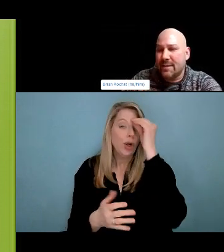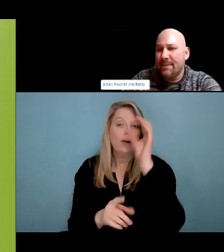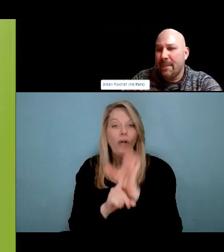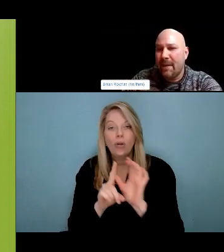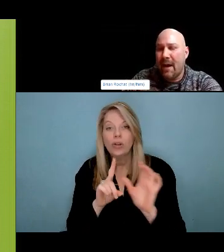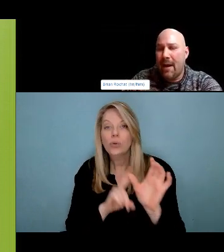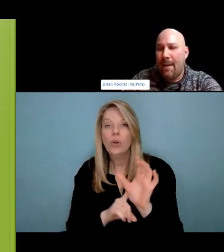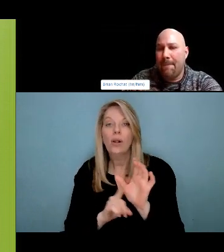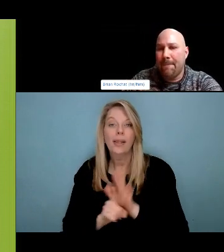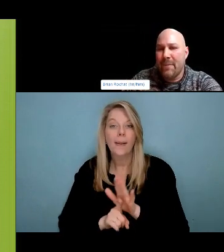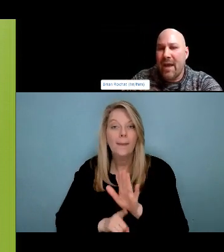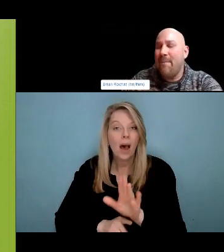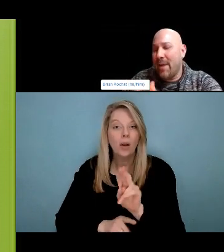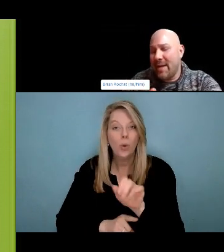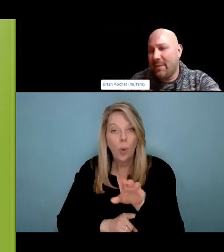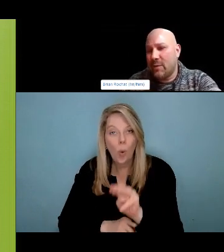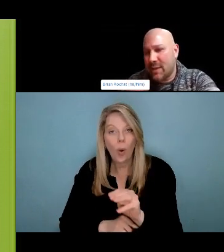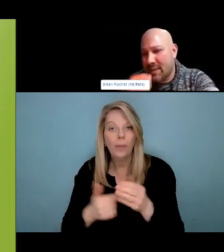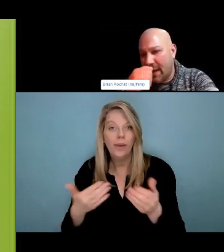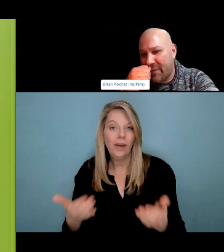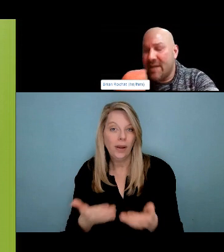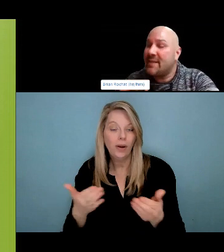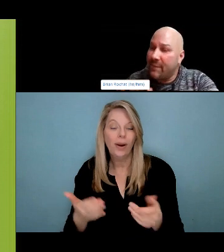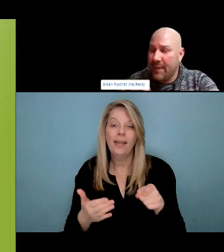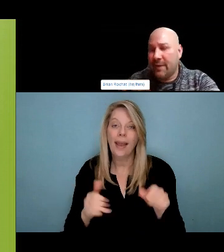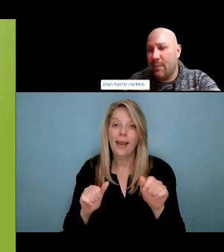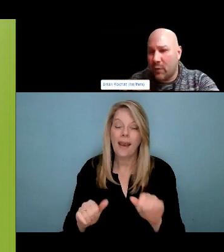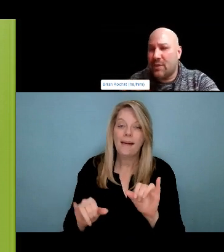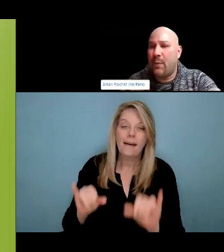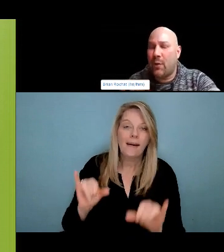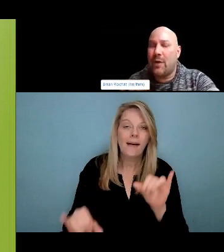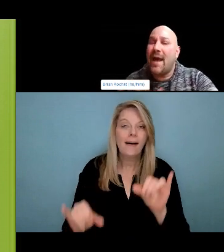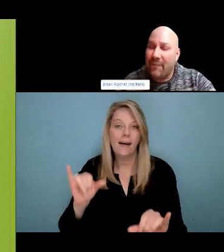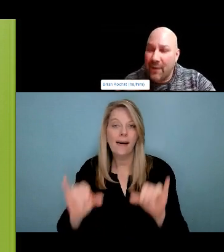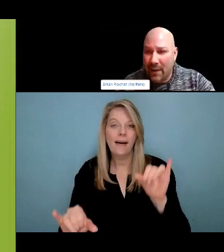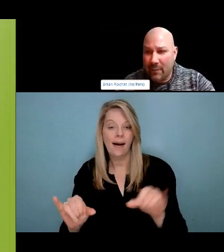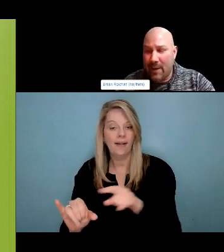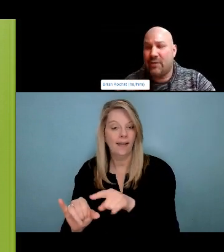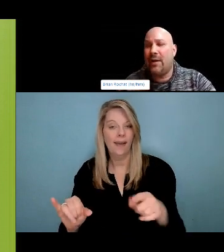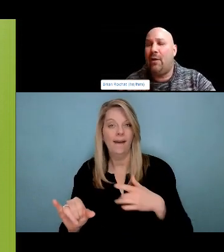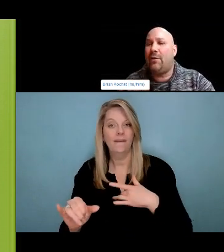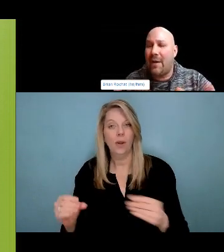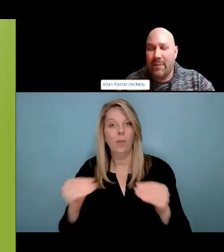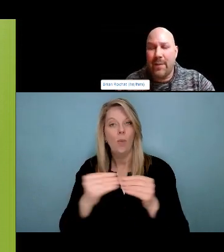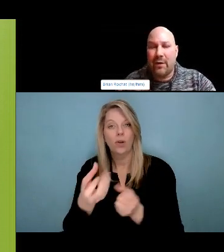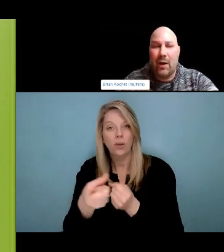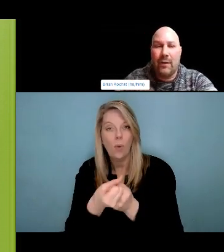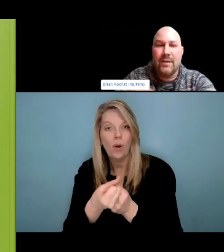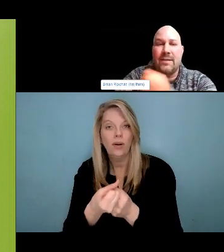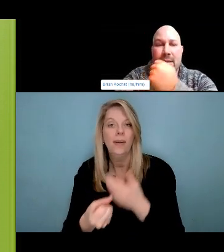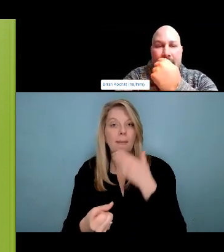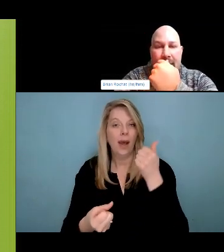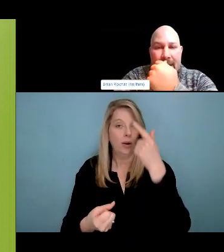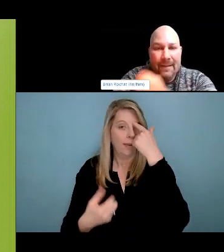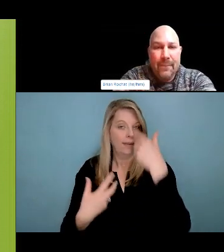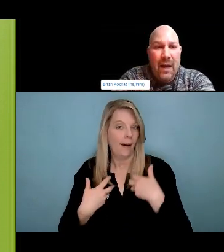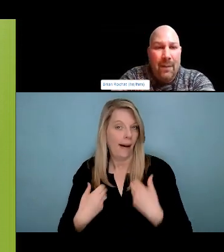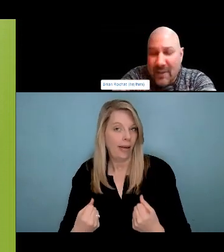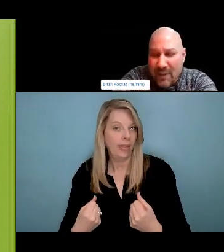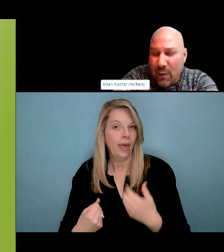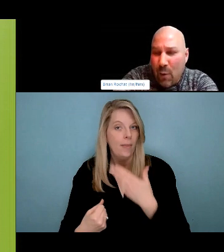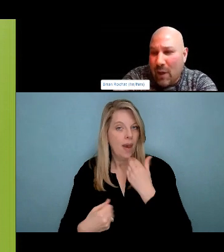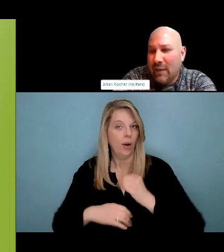because they're mixed with other stuff, nobody knows what's in there and one of the things